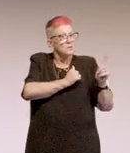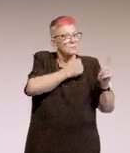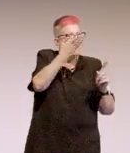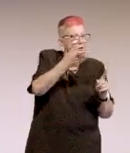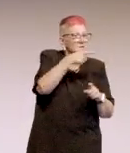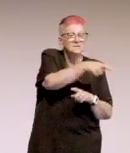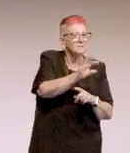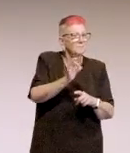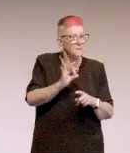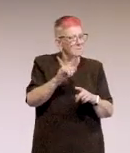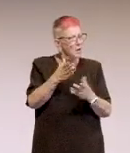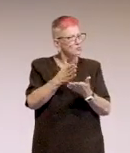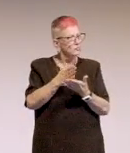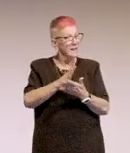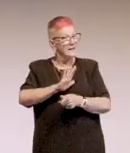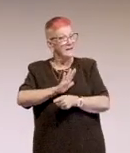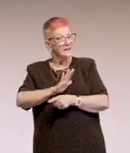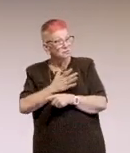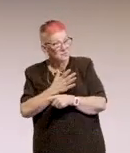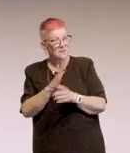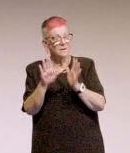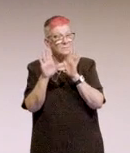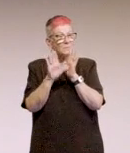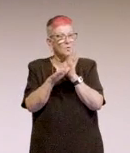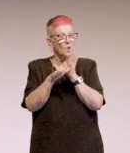it was really interesting that you could see